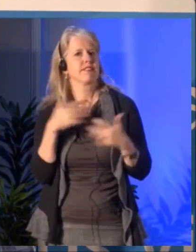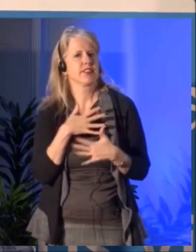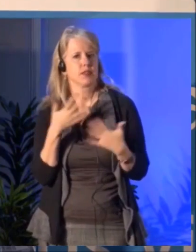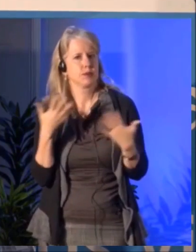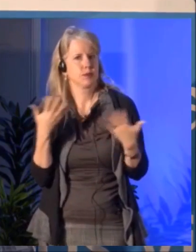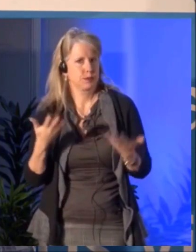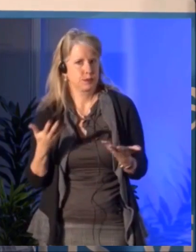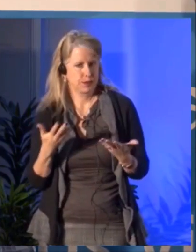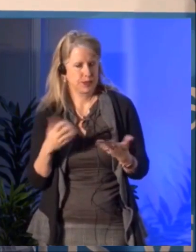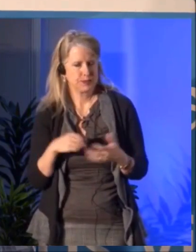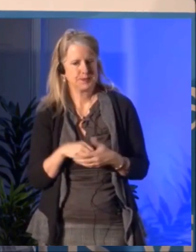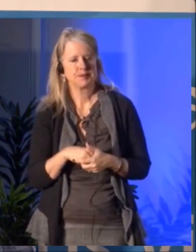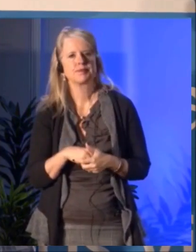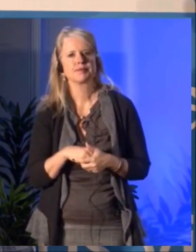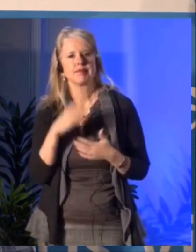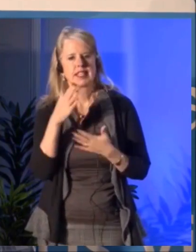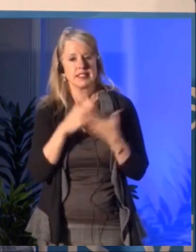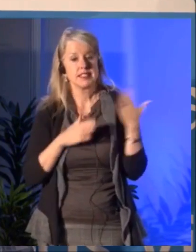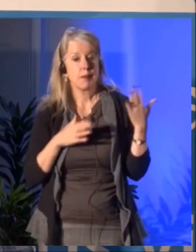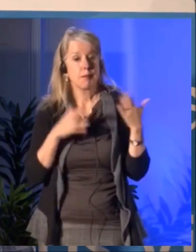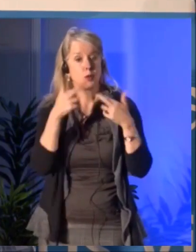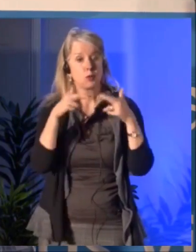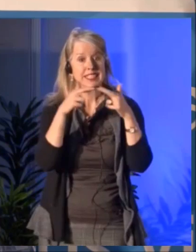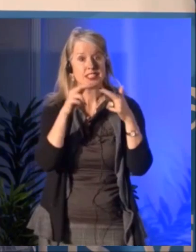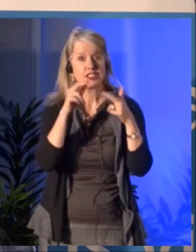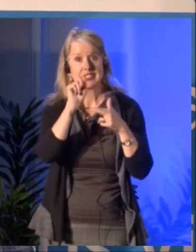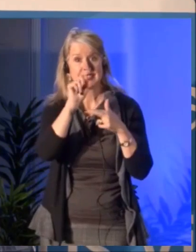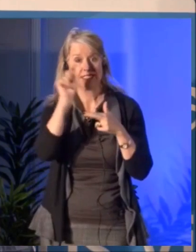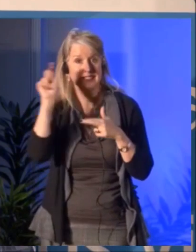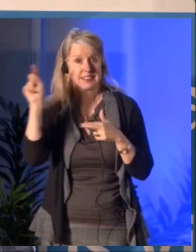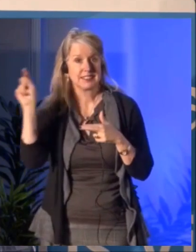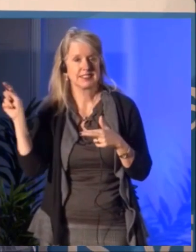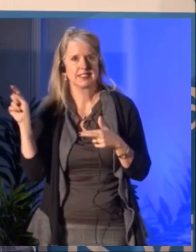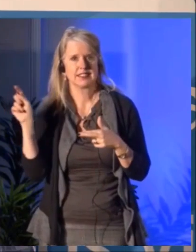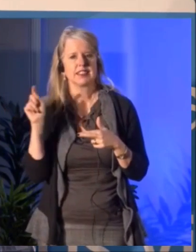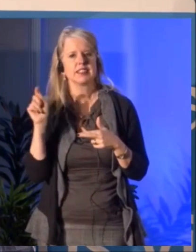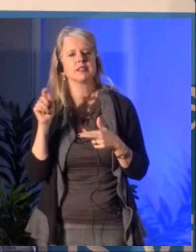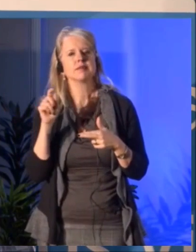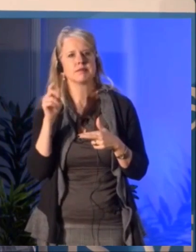There is no way to fix it easily because it's an ecosystem